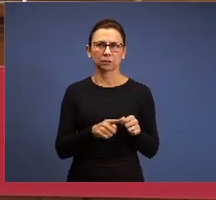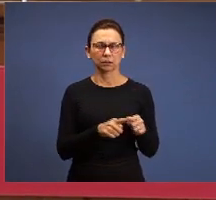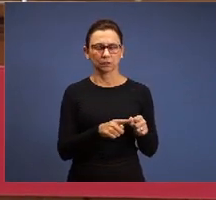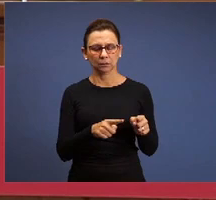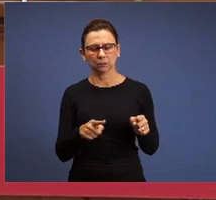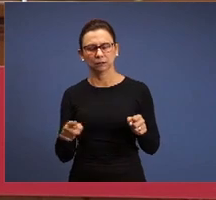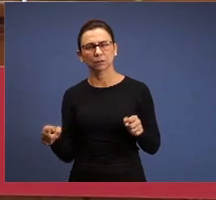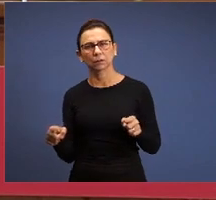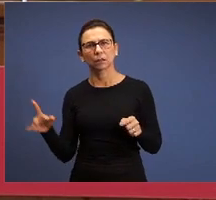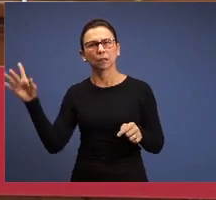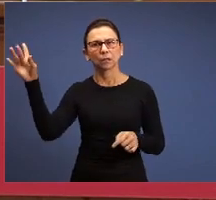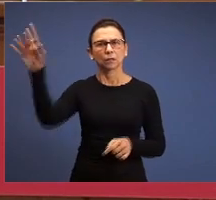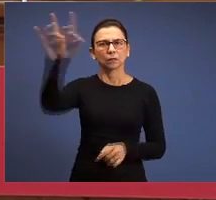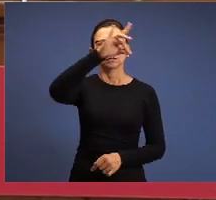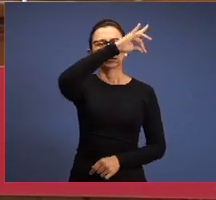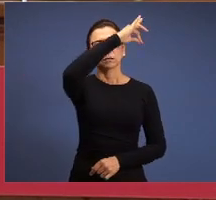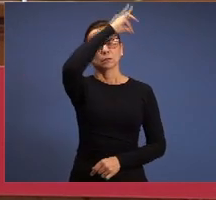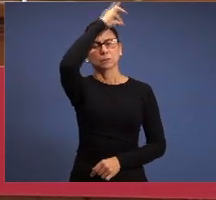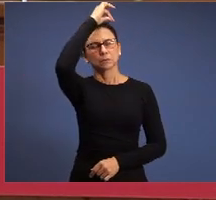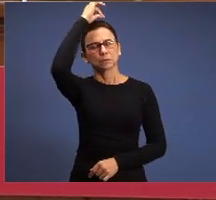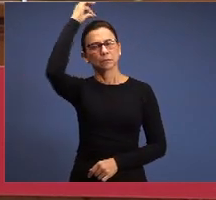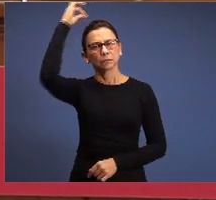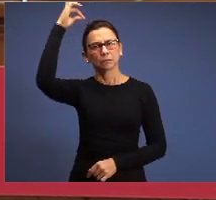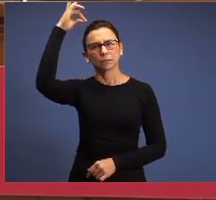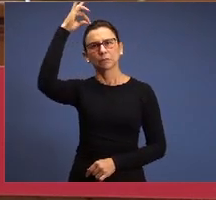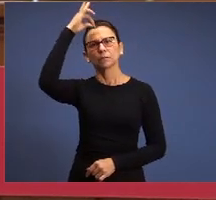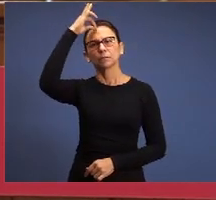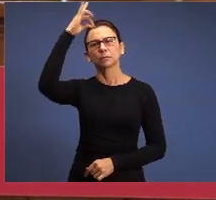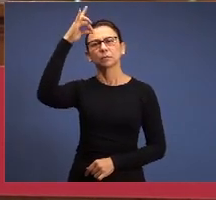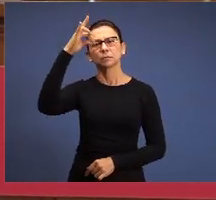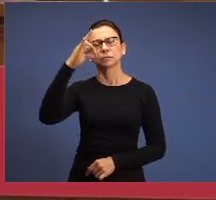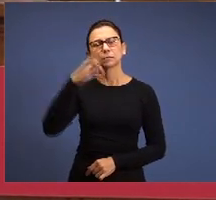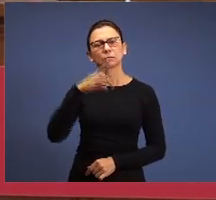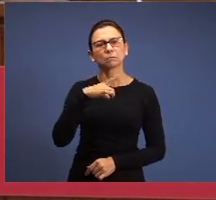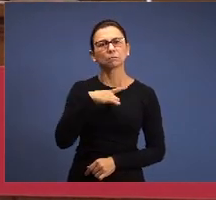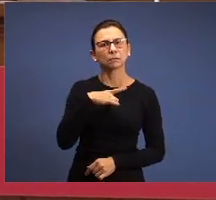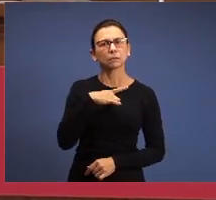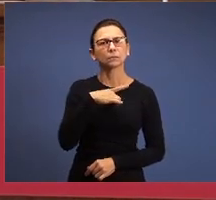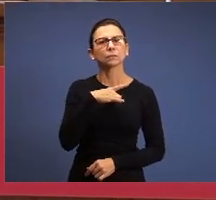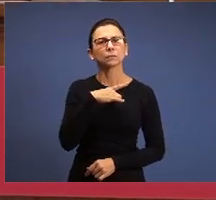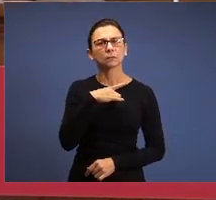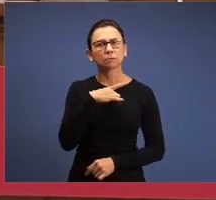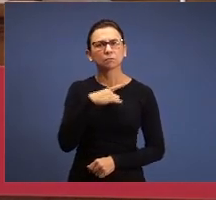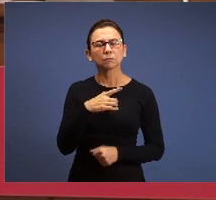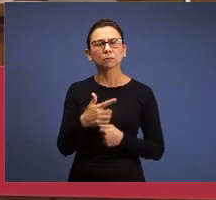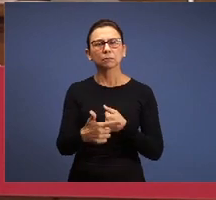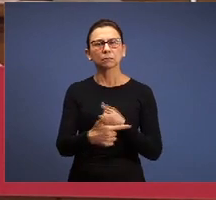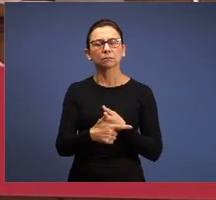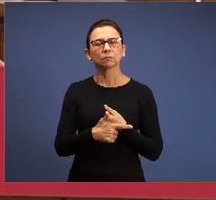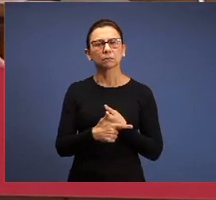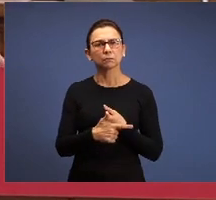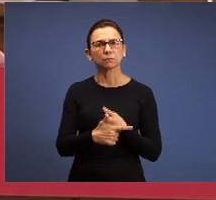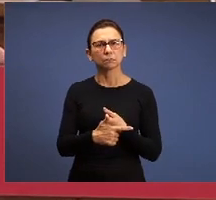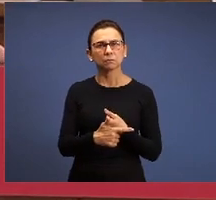Holy Spirit has the main role